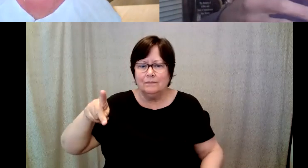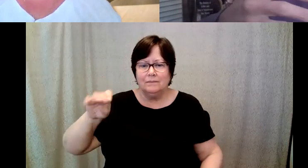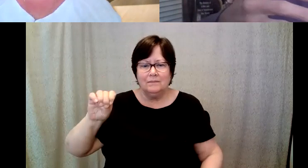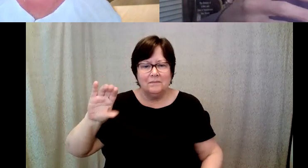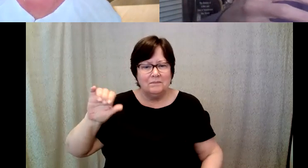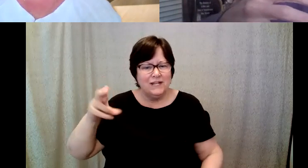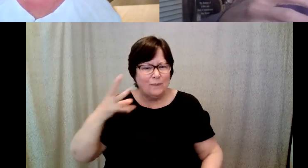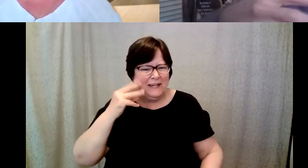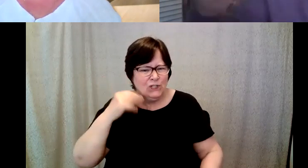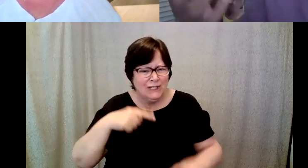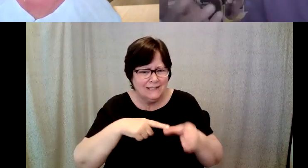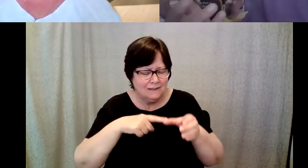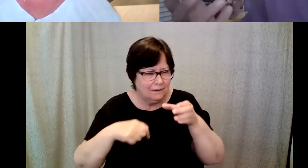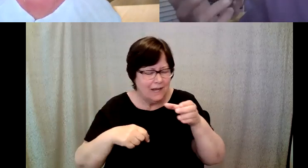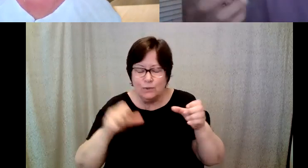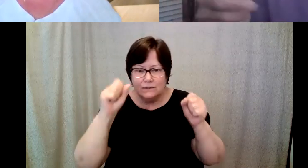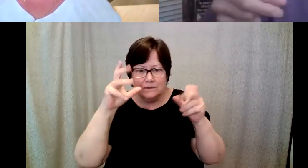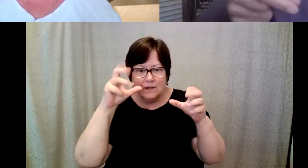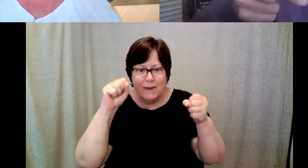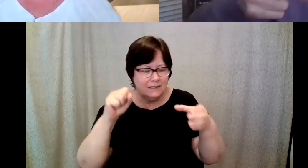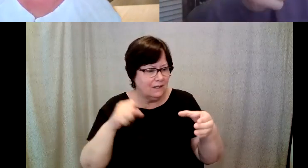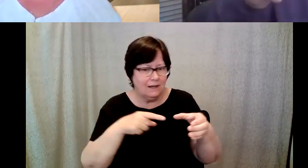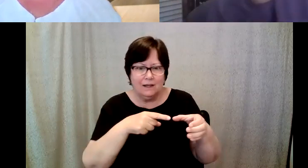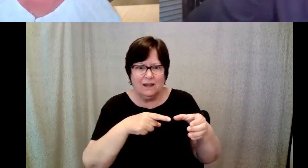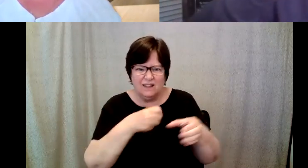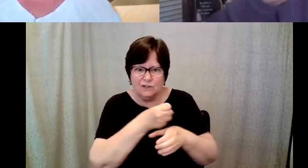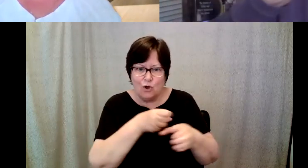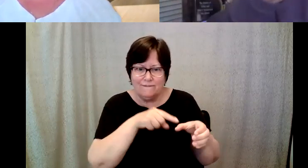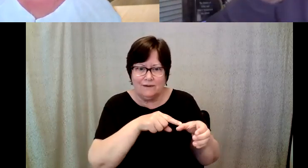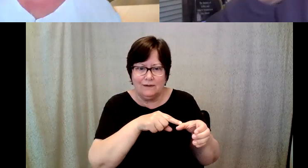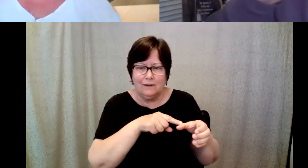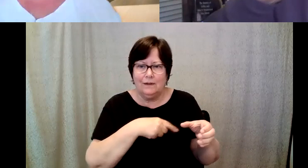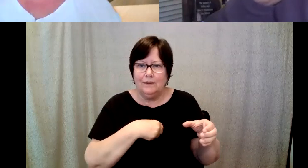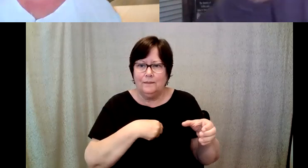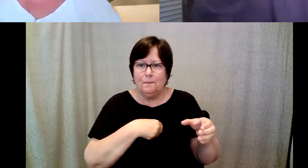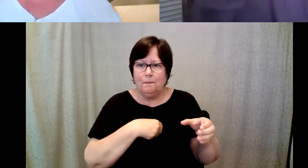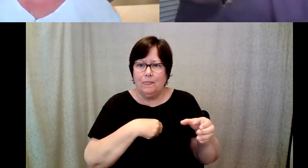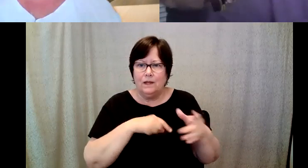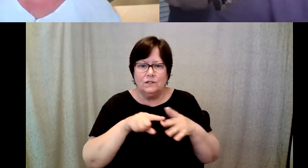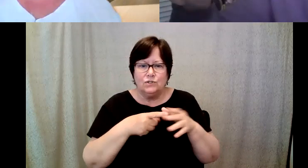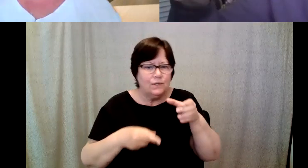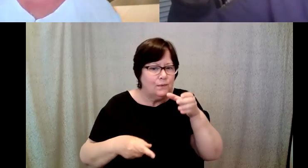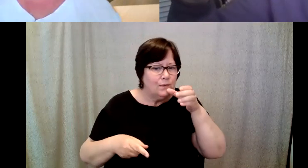D. Major Cohen: Extraordinary and I started to take a SIP and my colleague.